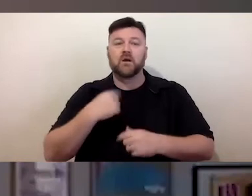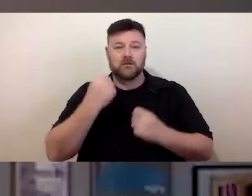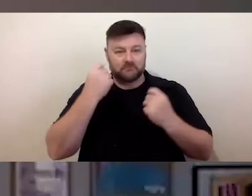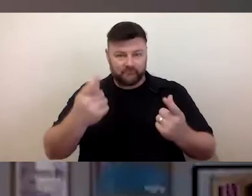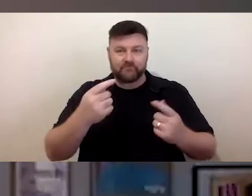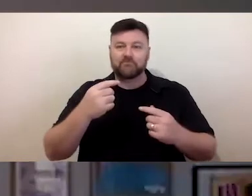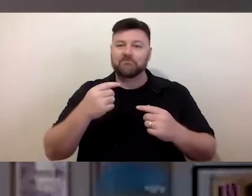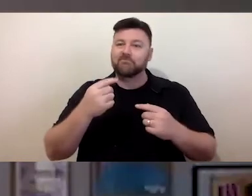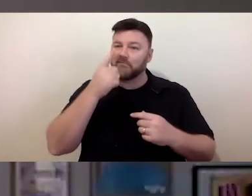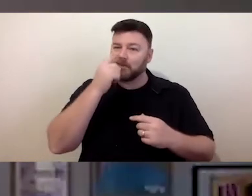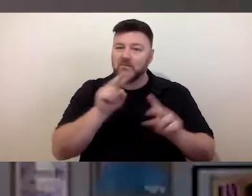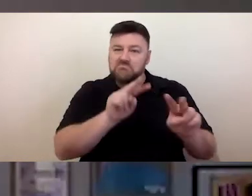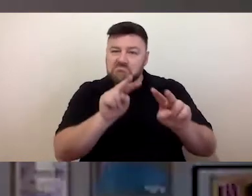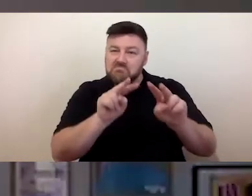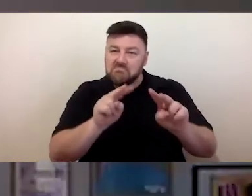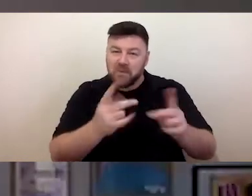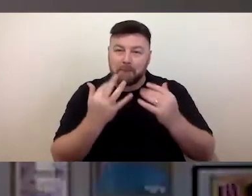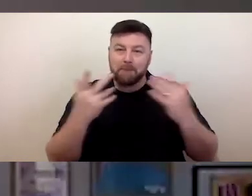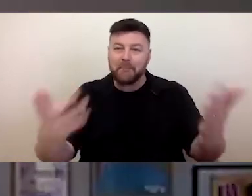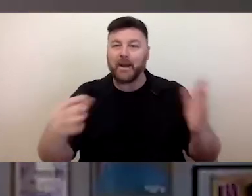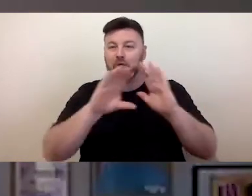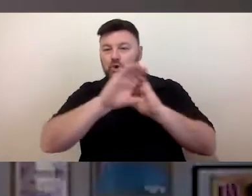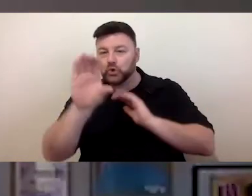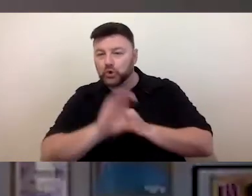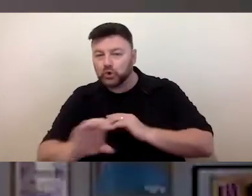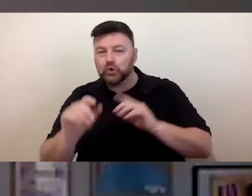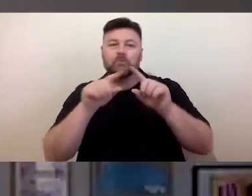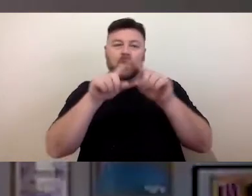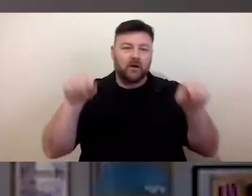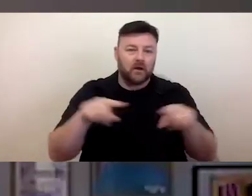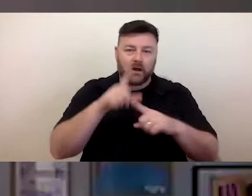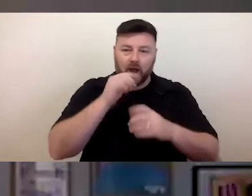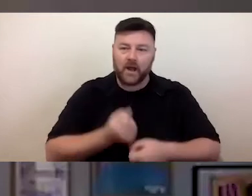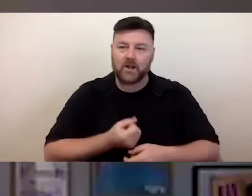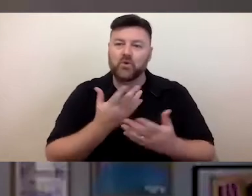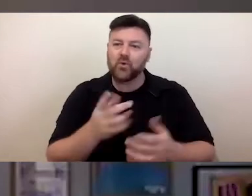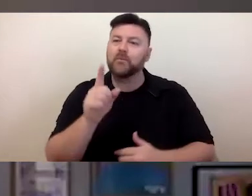but we're providing recordings so you can refer back to them, as we